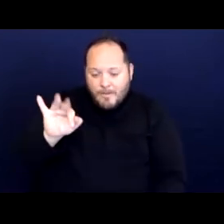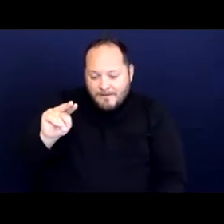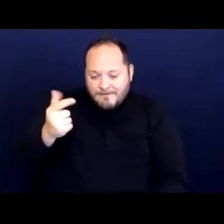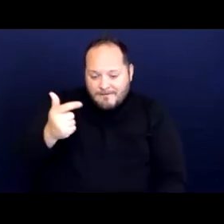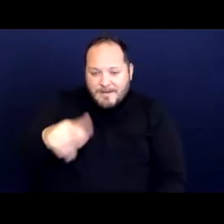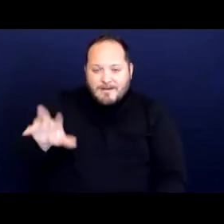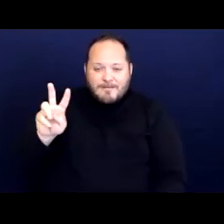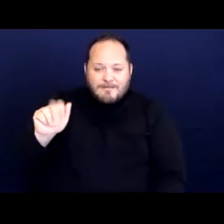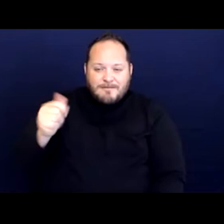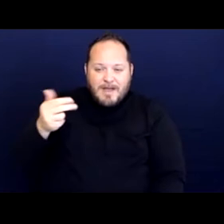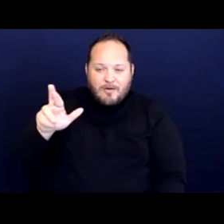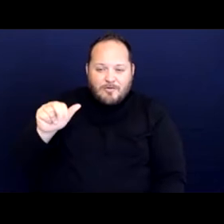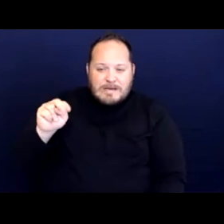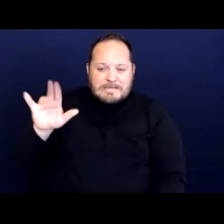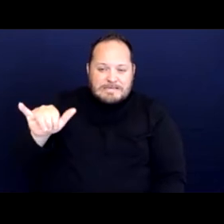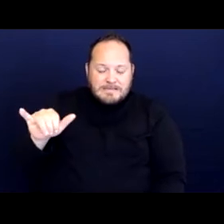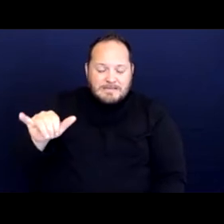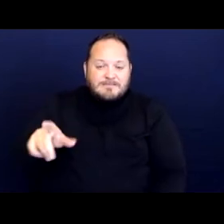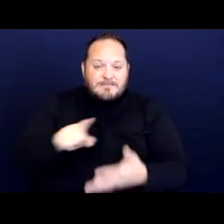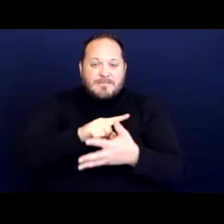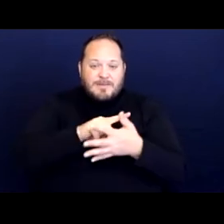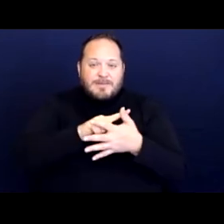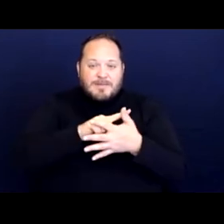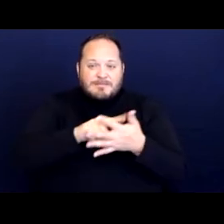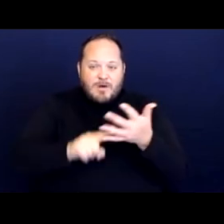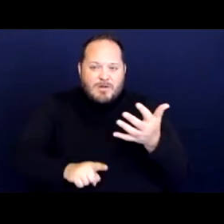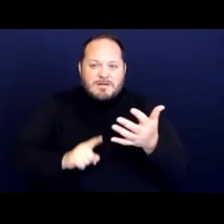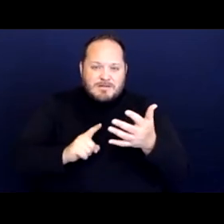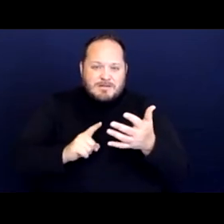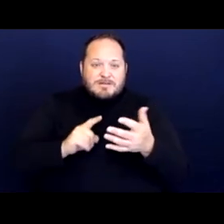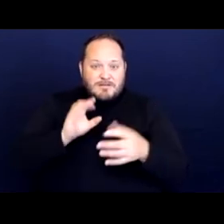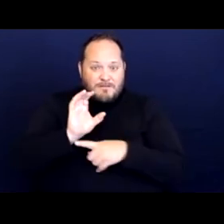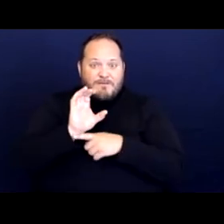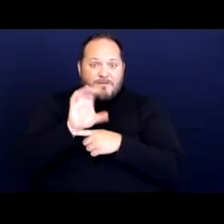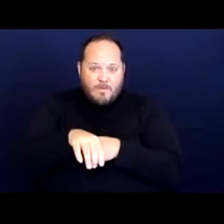collectively as the criminalization of homelessness, even though these laws are punishable